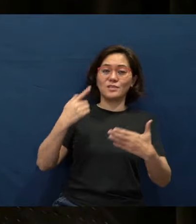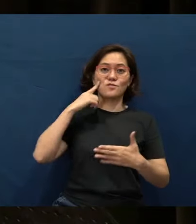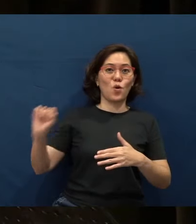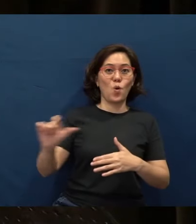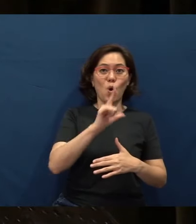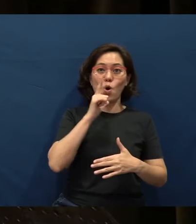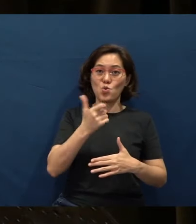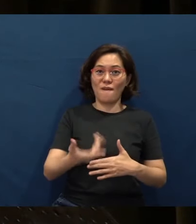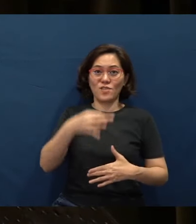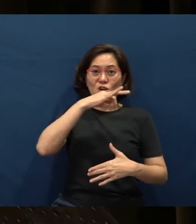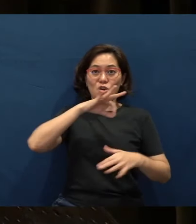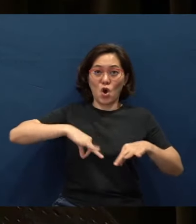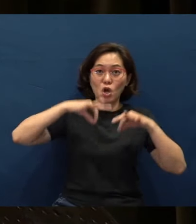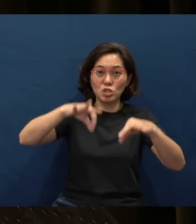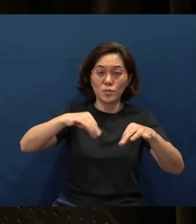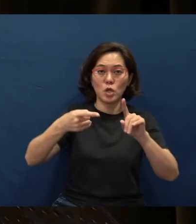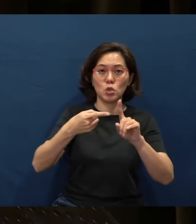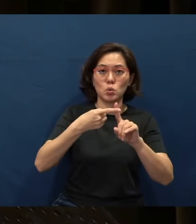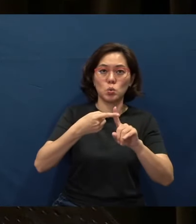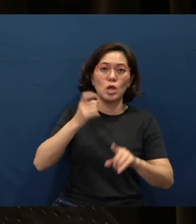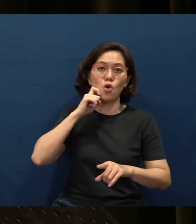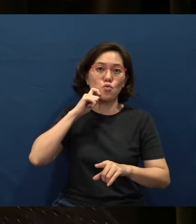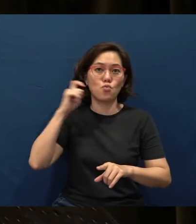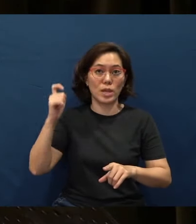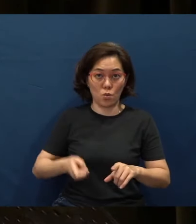who have contributed to the Ukrainian refugee fund.